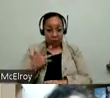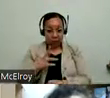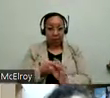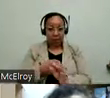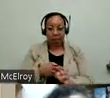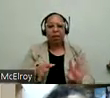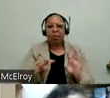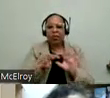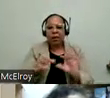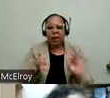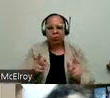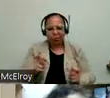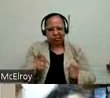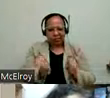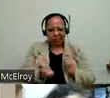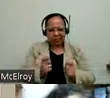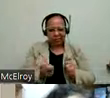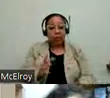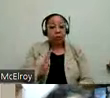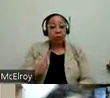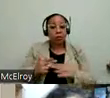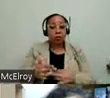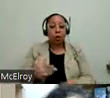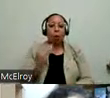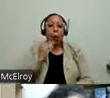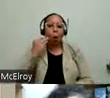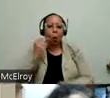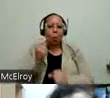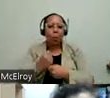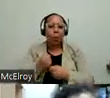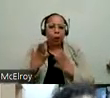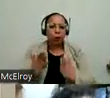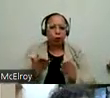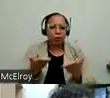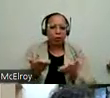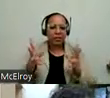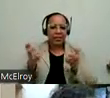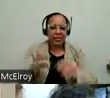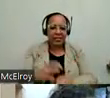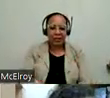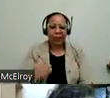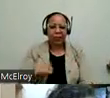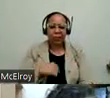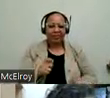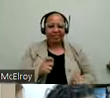It used to be called homemaker services. But we updated the